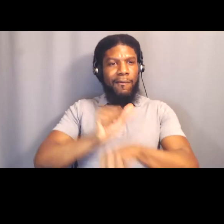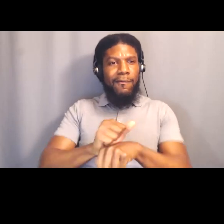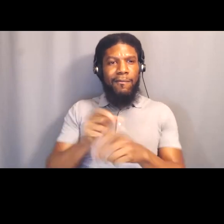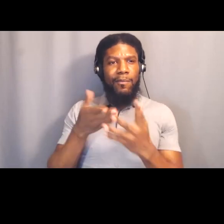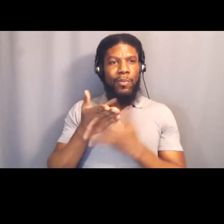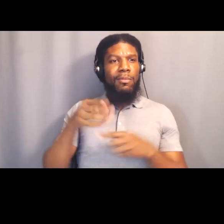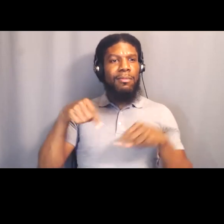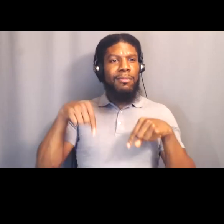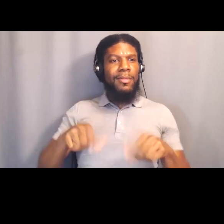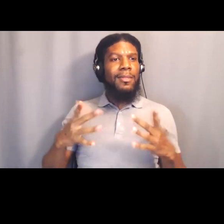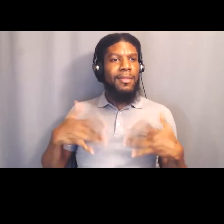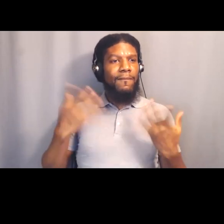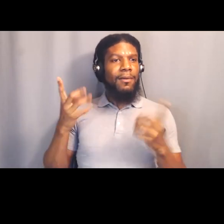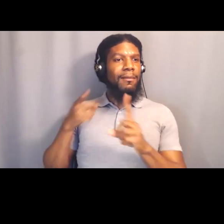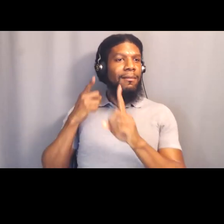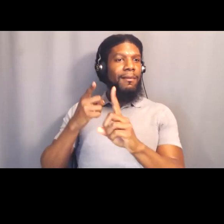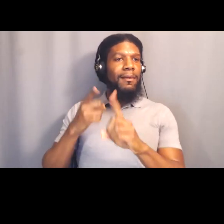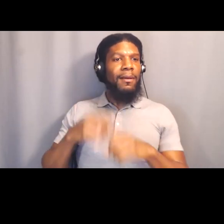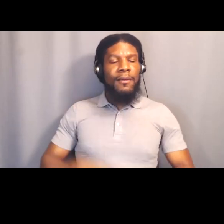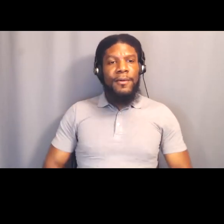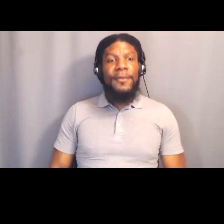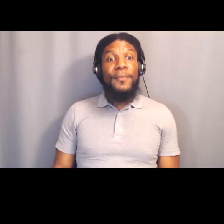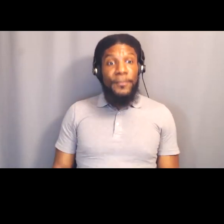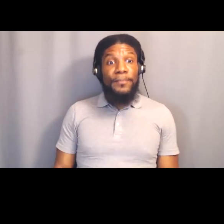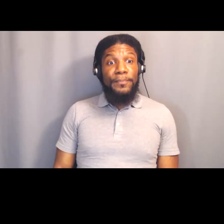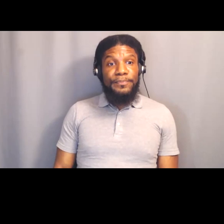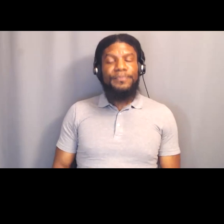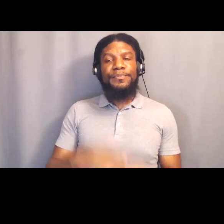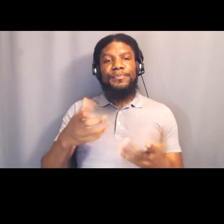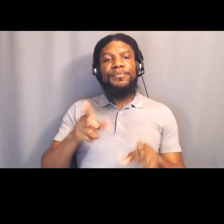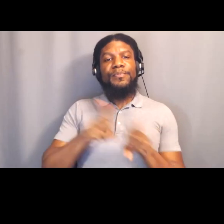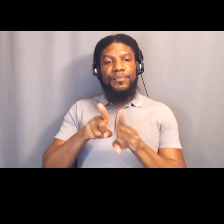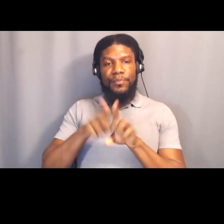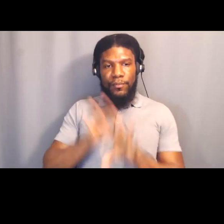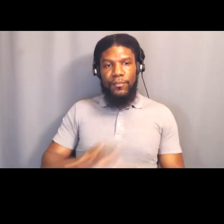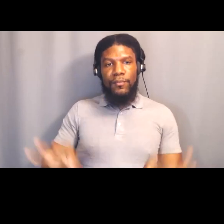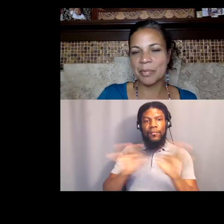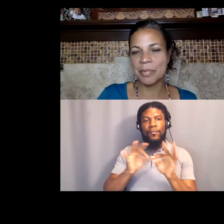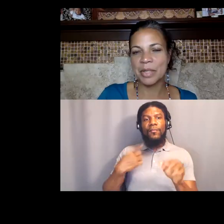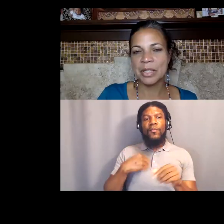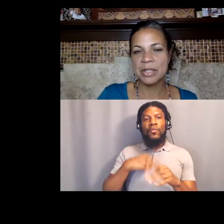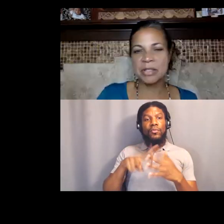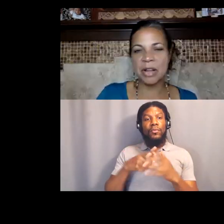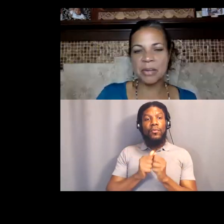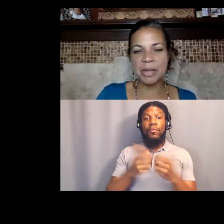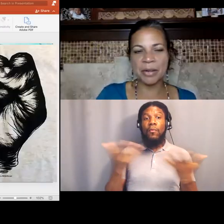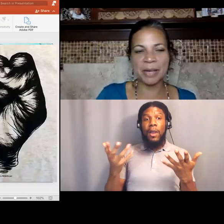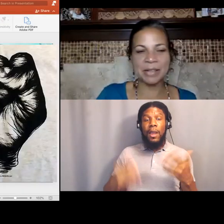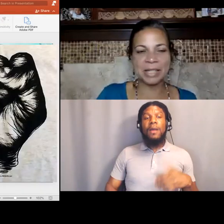And so, I want to not forget to start with our grounding.